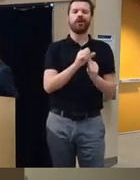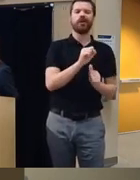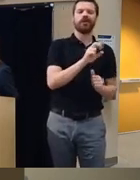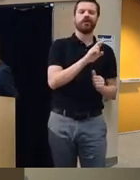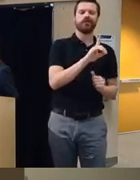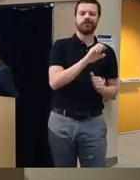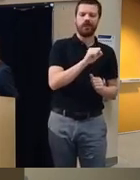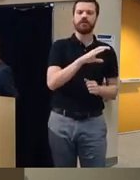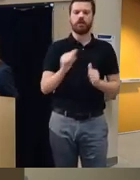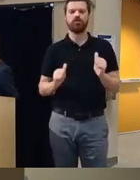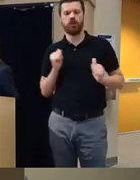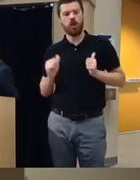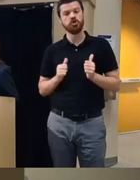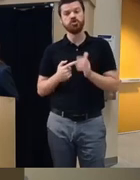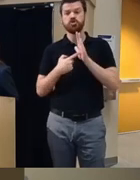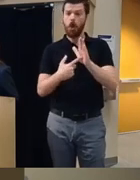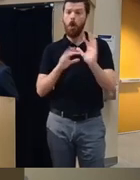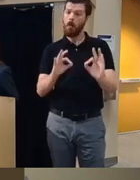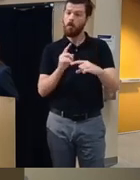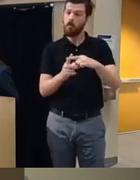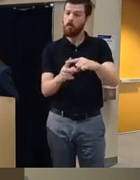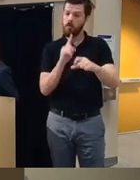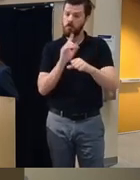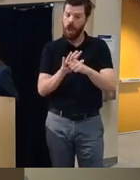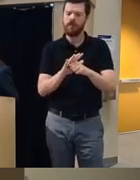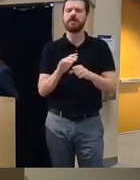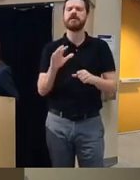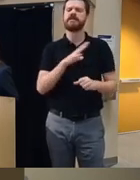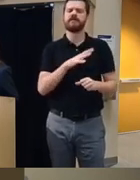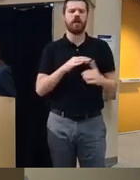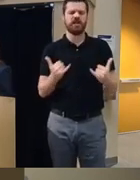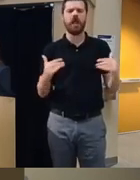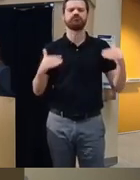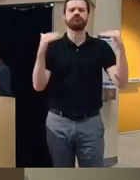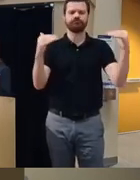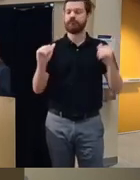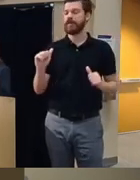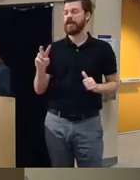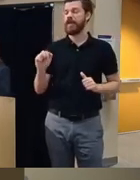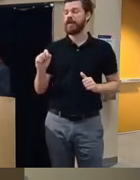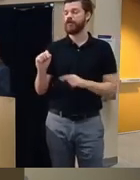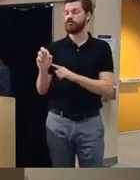does show promise so that's why why not take it to the next level and have the Avatar be able to